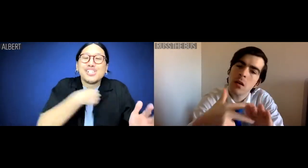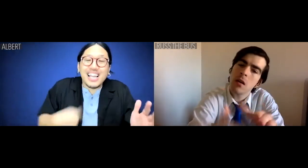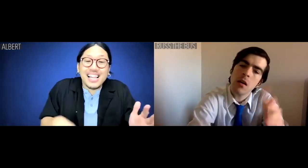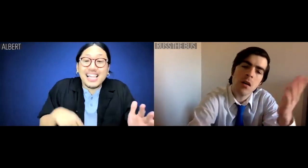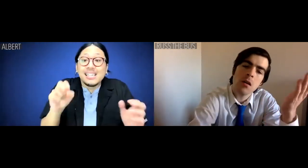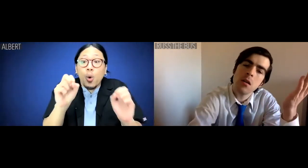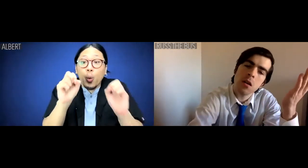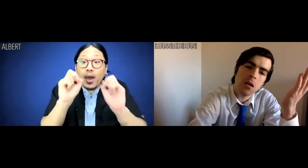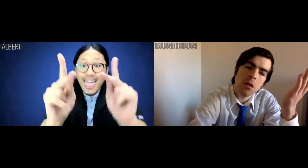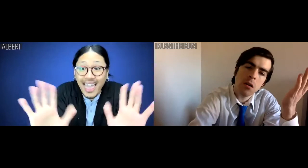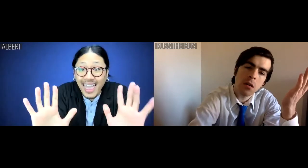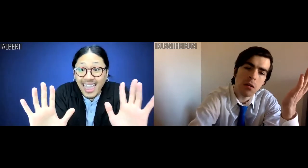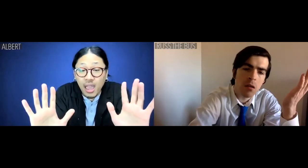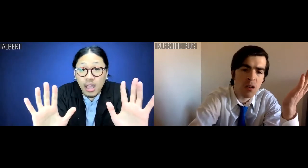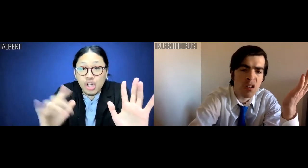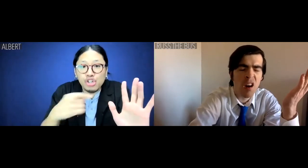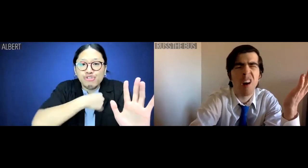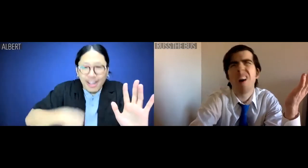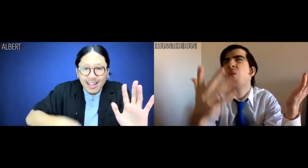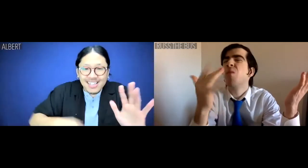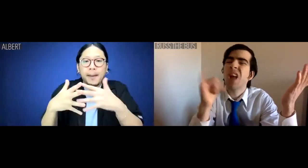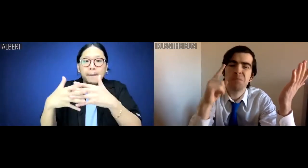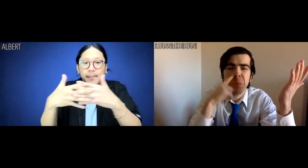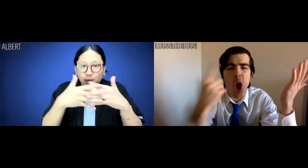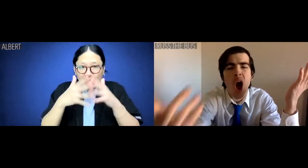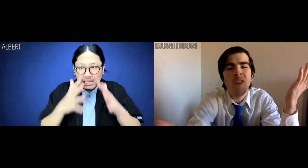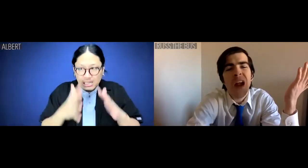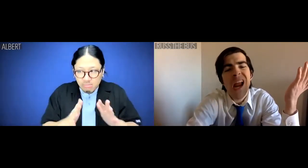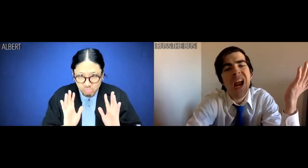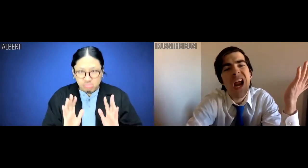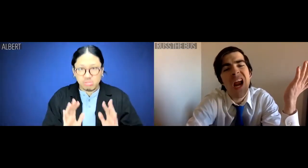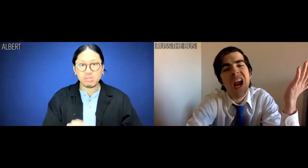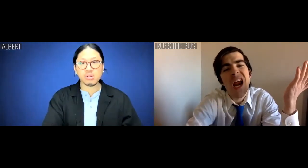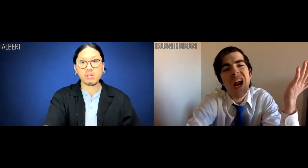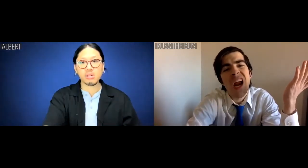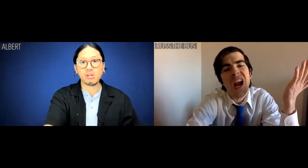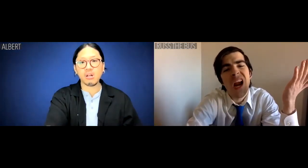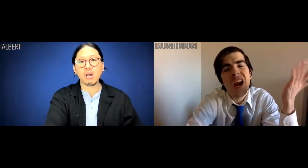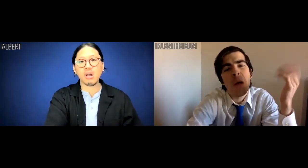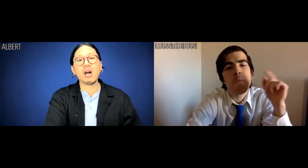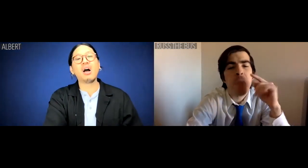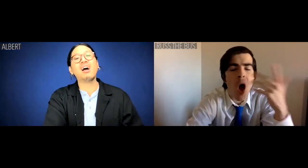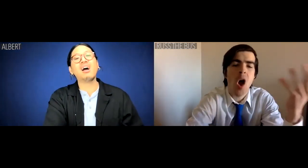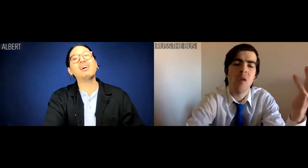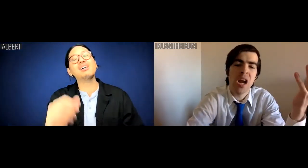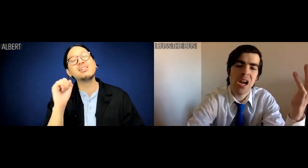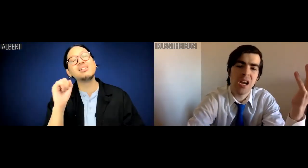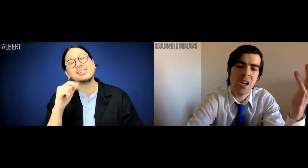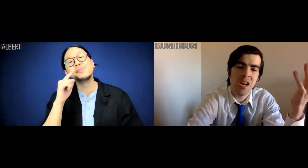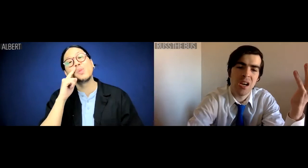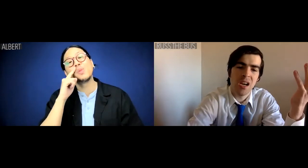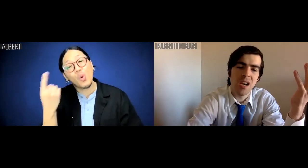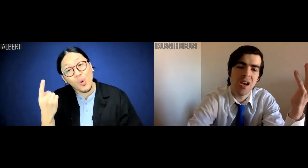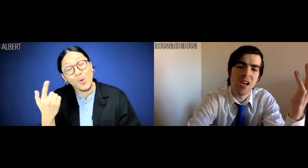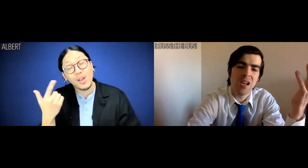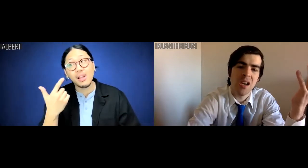Albert: I'm Chinese. OK? Chinese-American. Russ the Bus: Oh, well, that's boring.